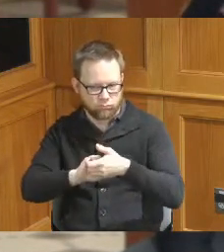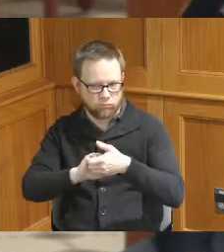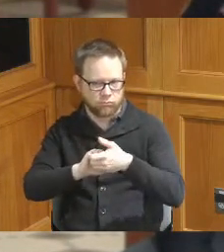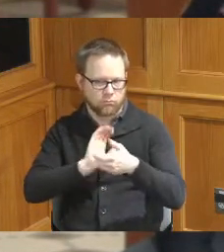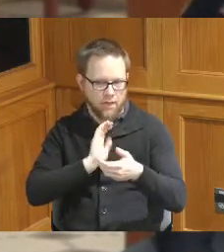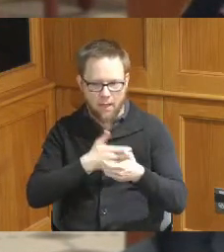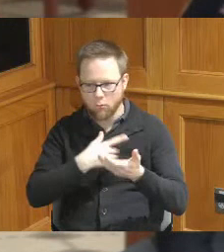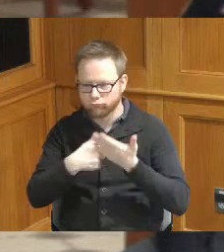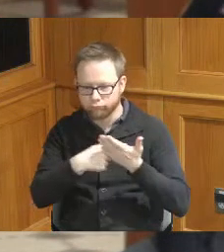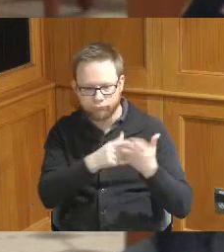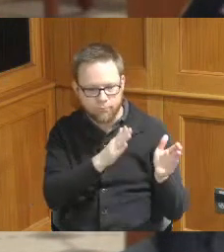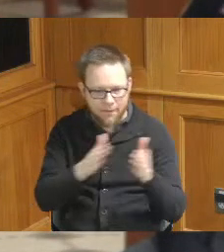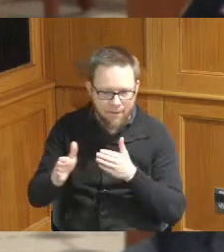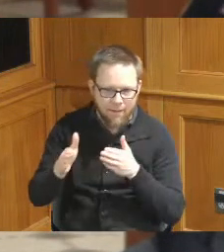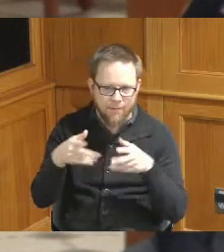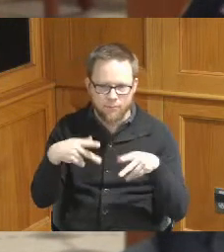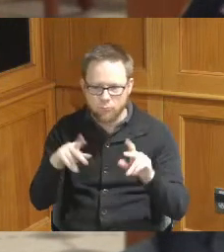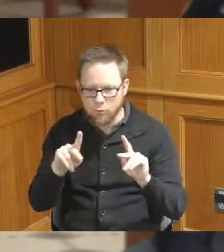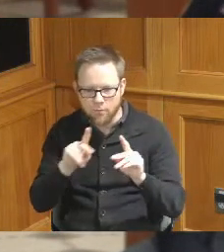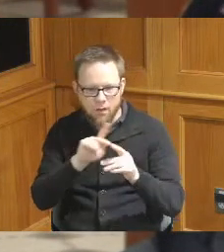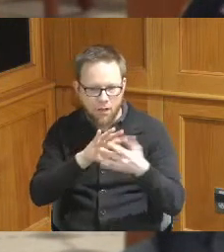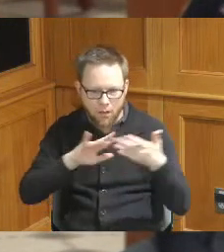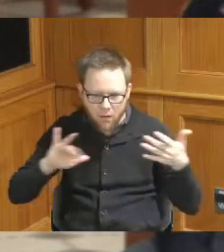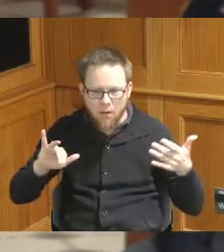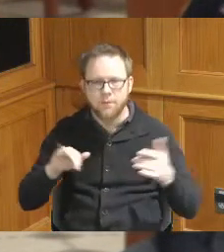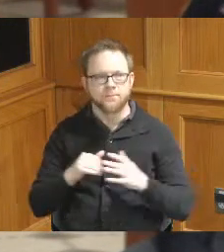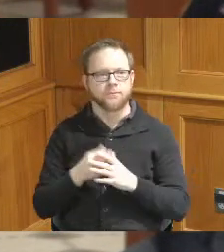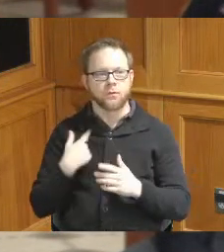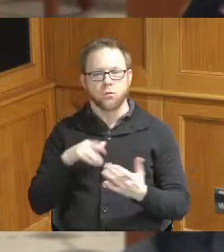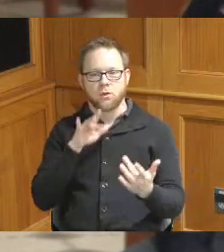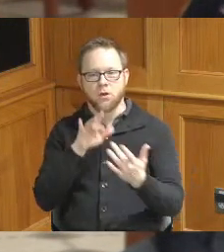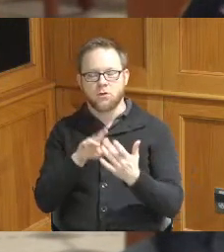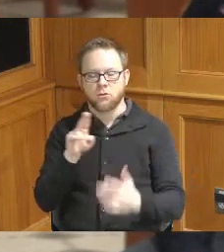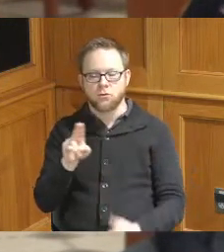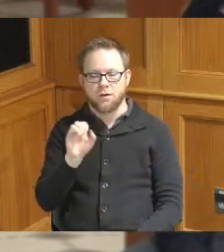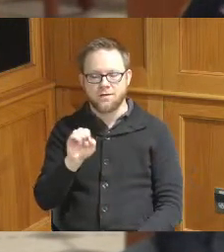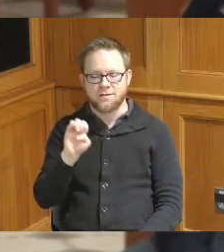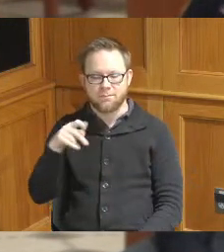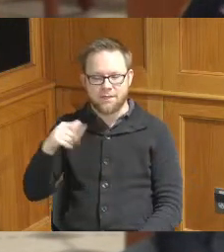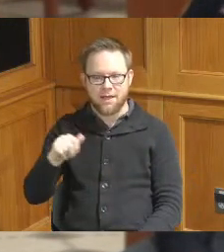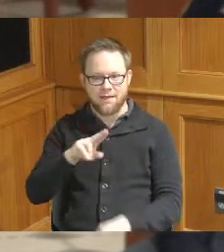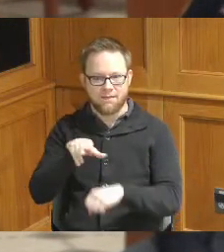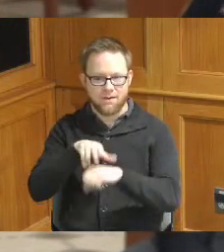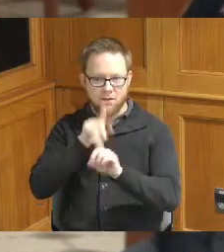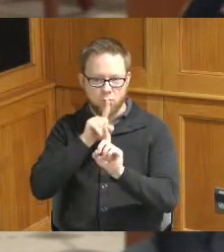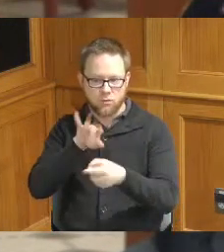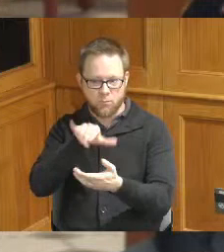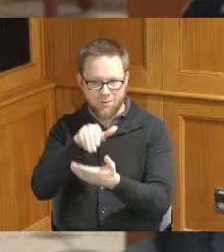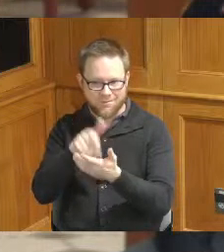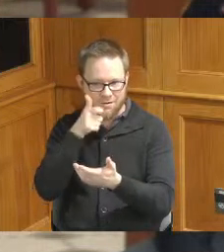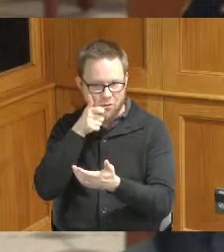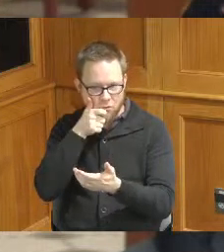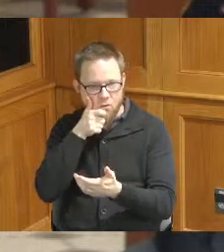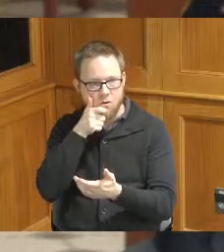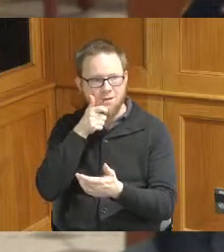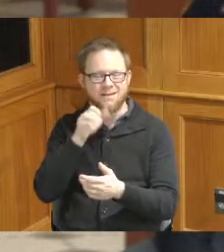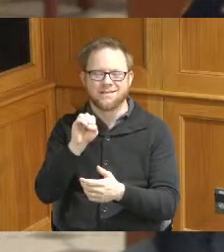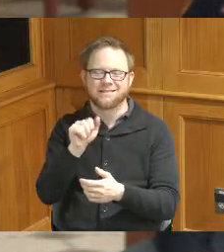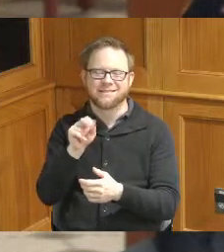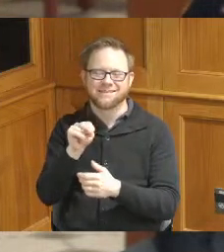our permit we also contacted US EPA's National Response Center ORSanCo which is the Ohio River